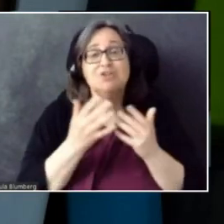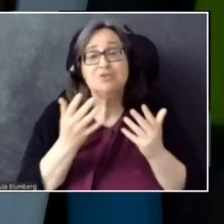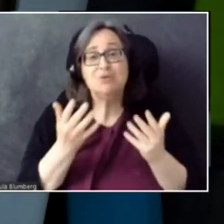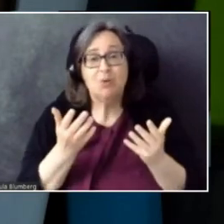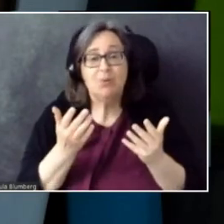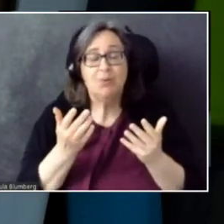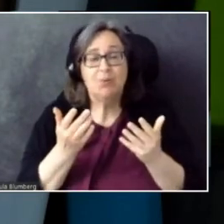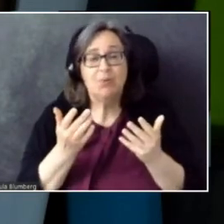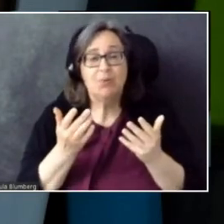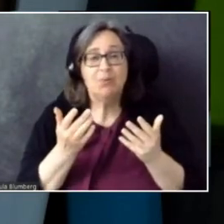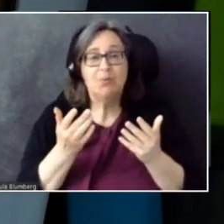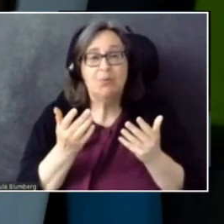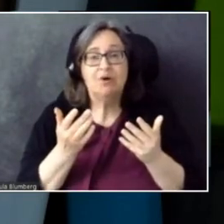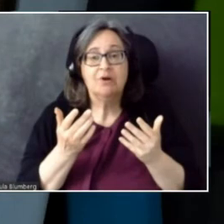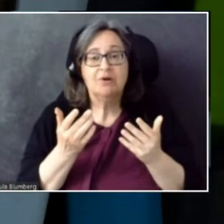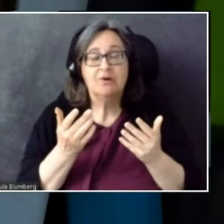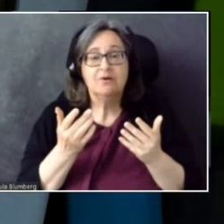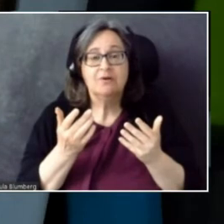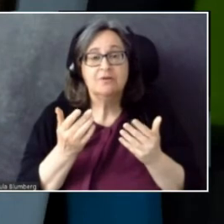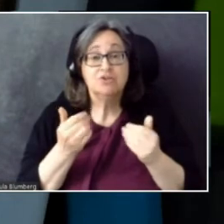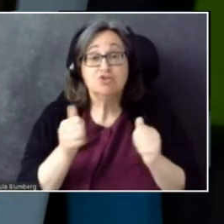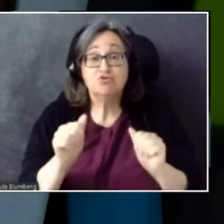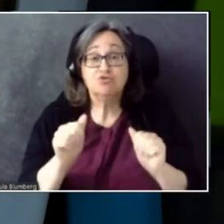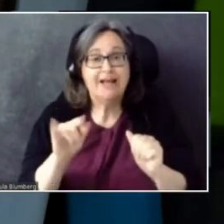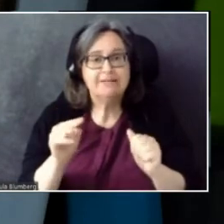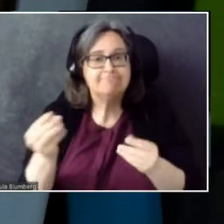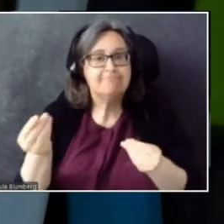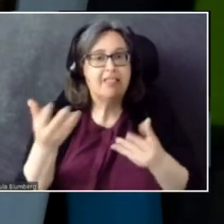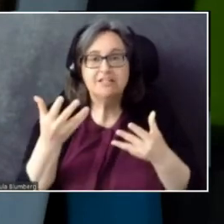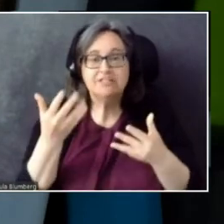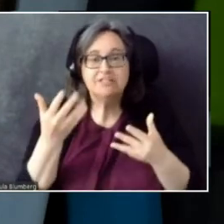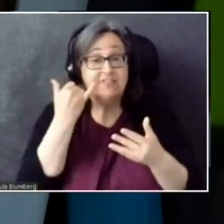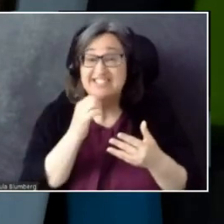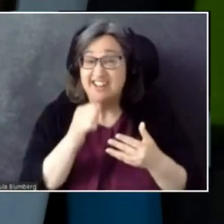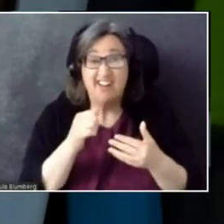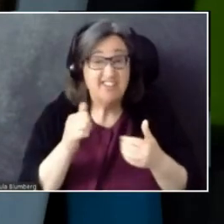Let us know. If it's not great, send us the feedback.